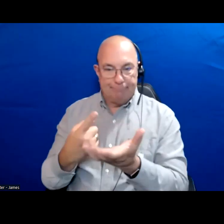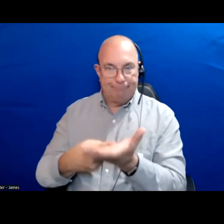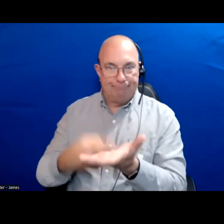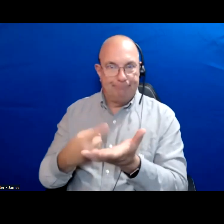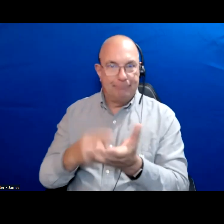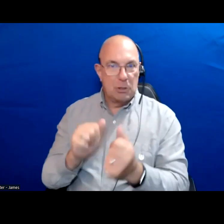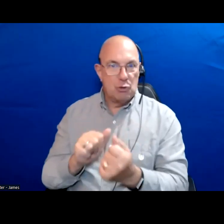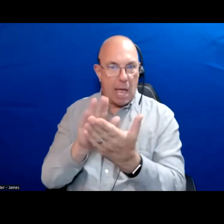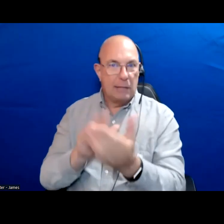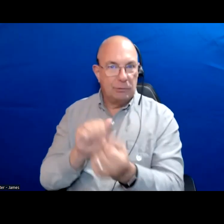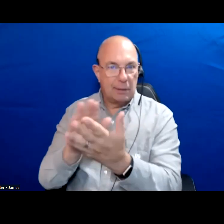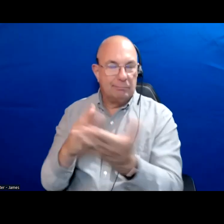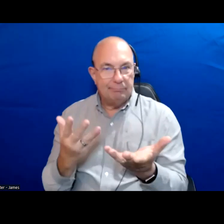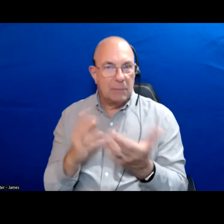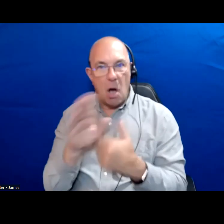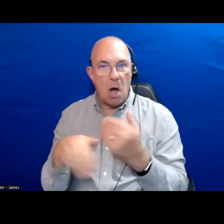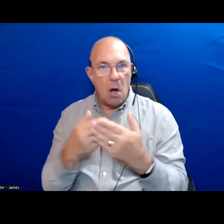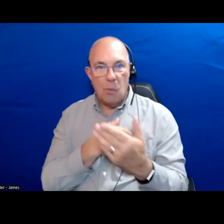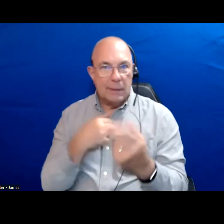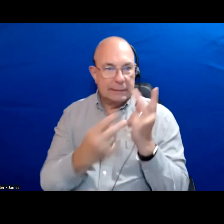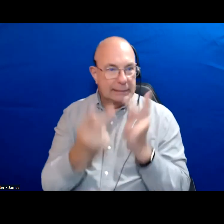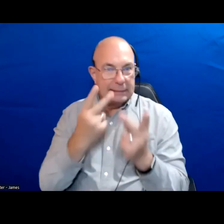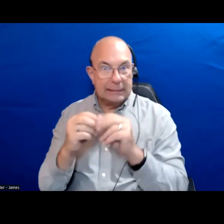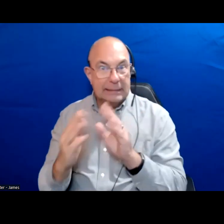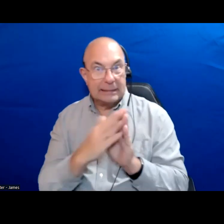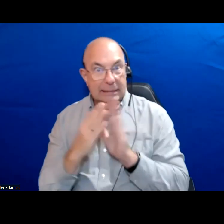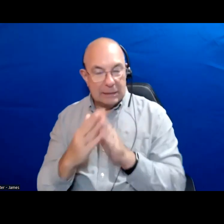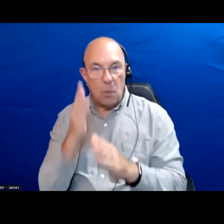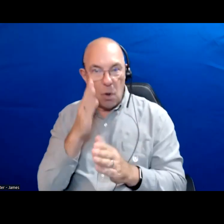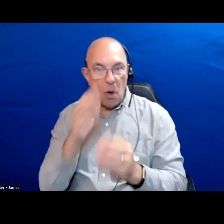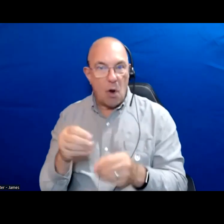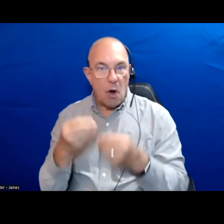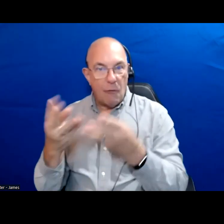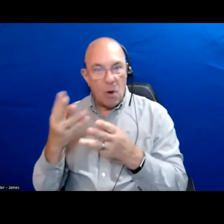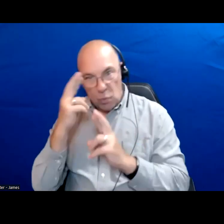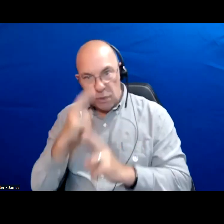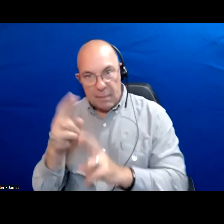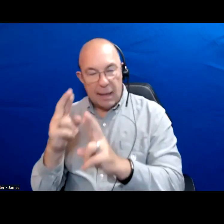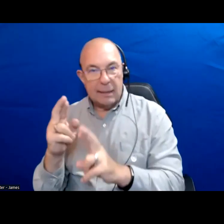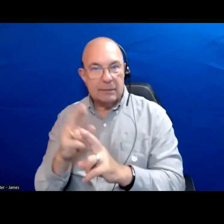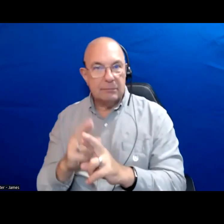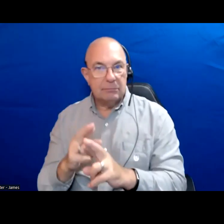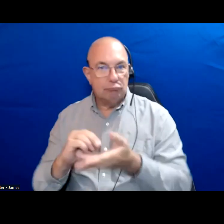You know, all the things that we are facing as a city in a way that is going to offer respect and dignity for everyone.